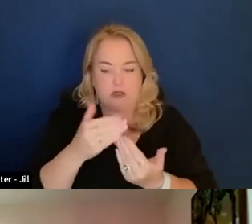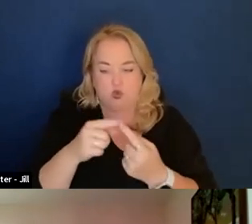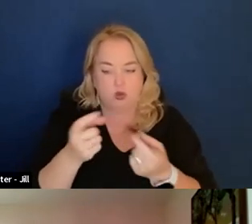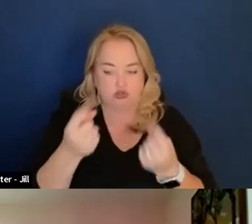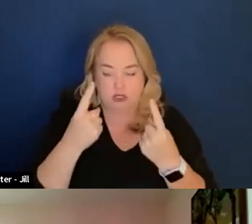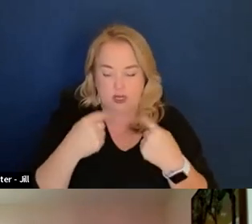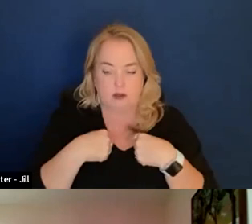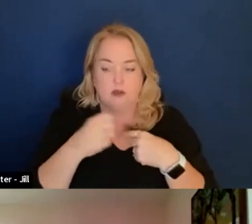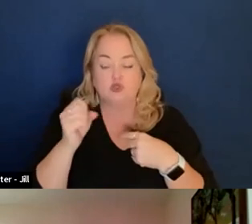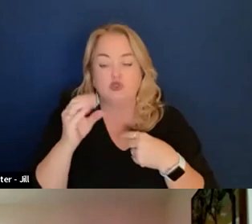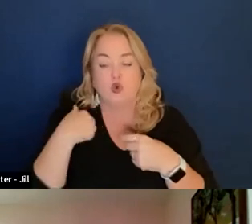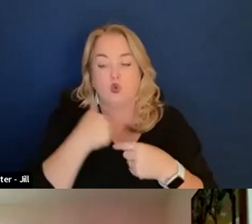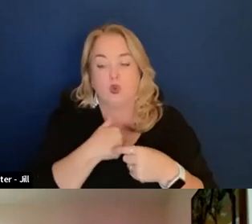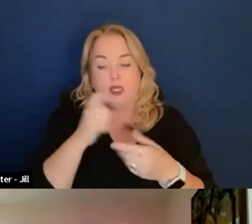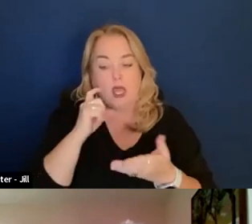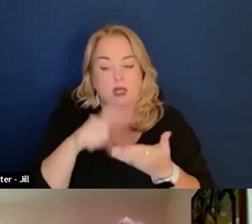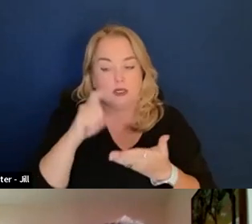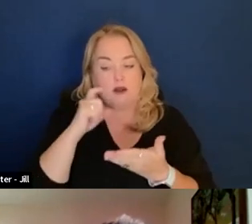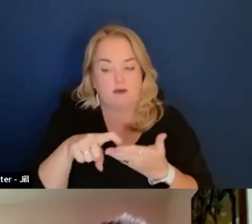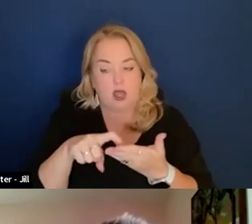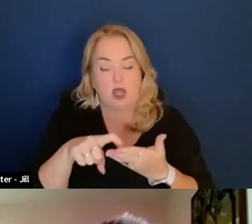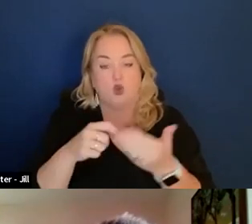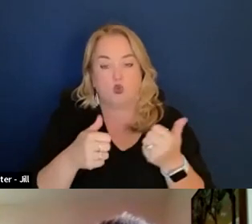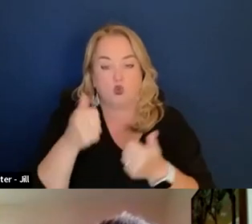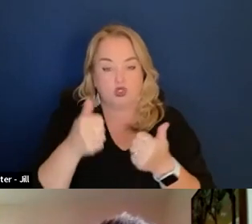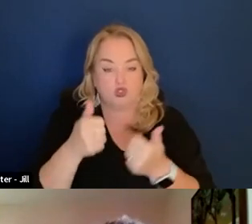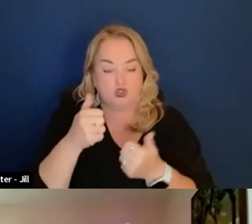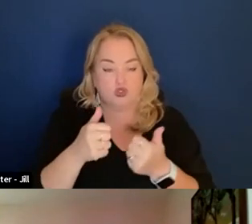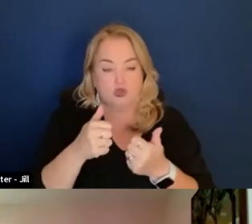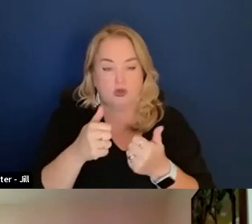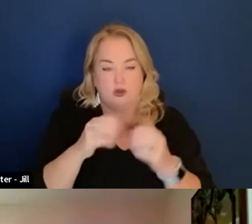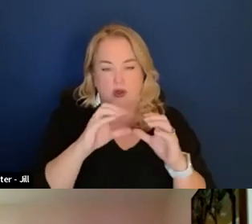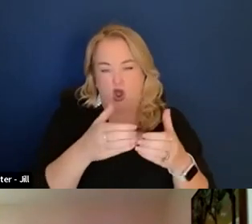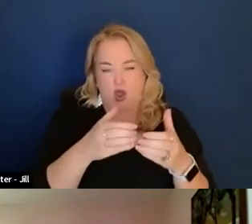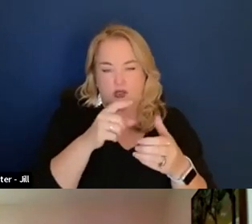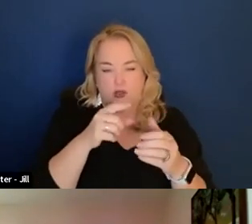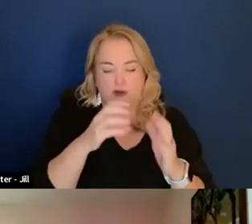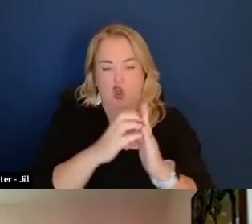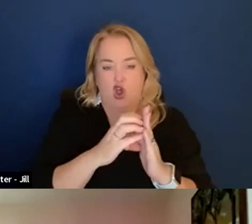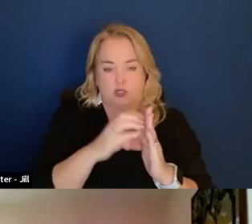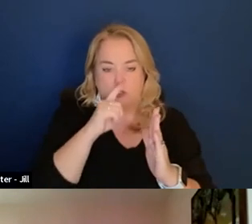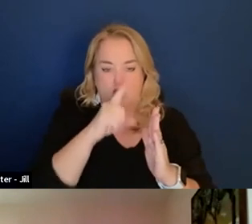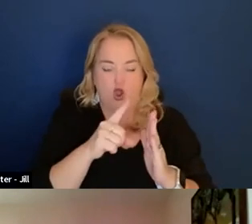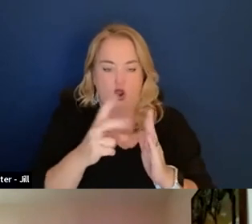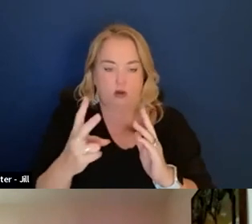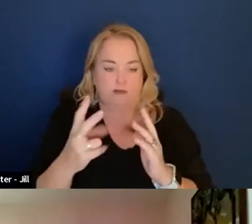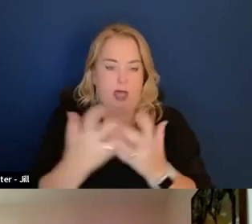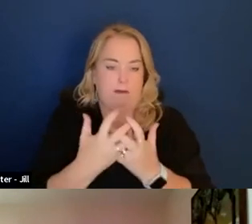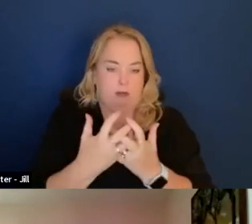So we have to identify which clauses are applicable, and I really didn't like the way